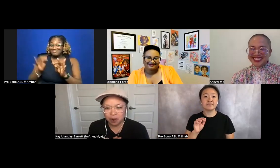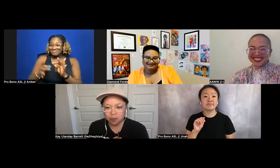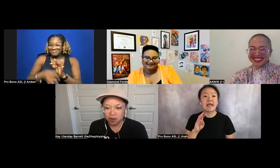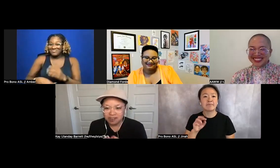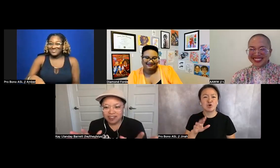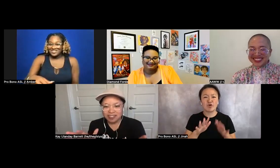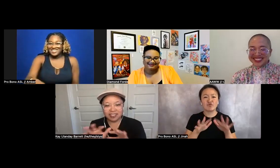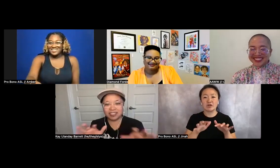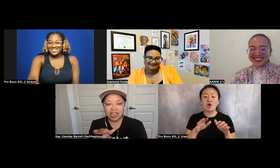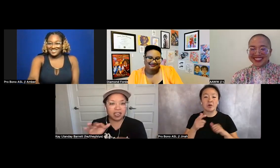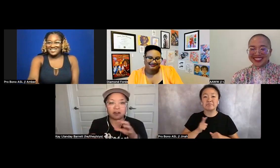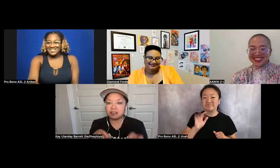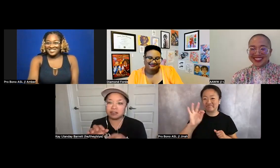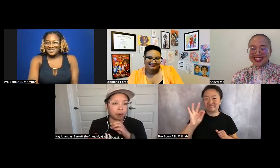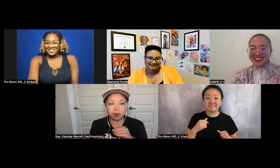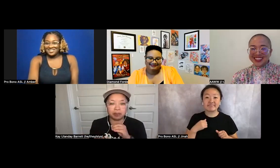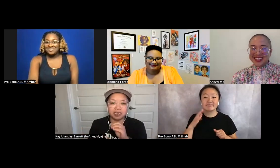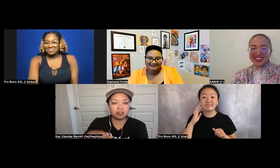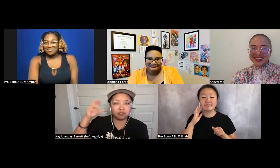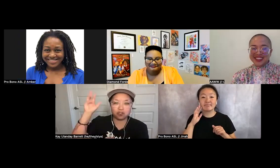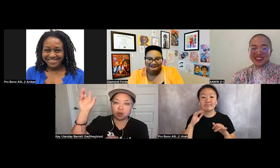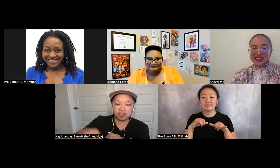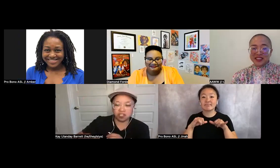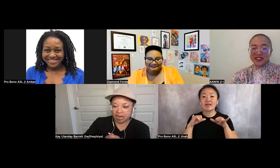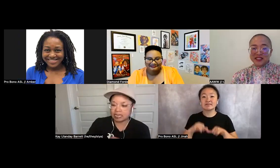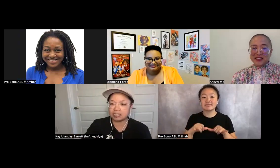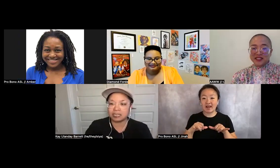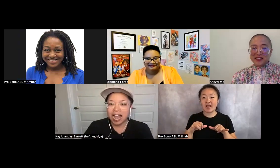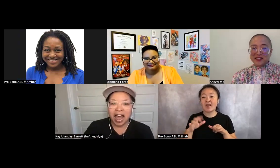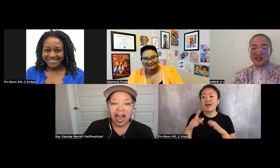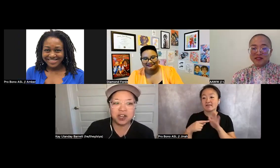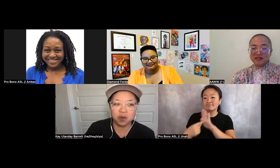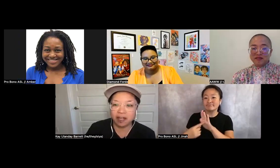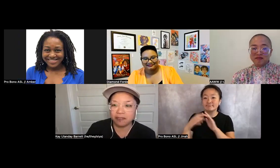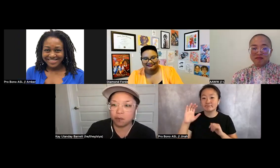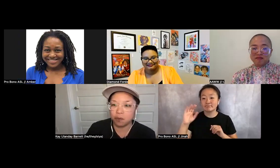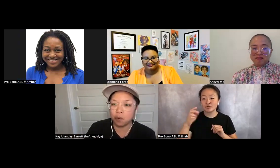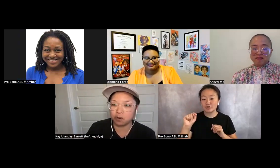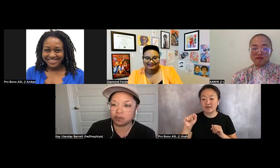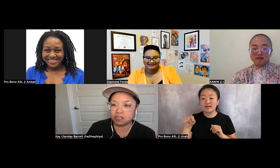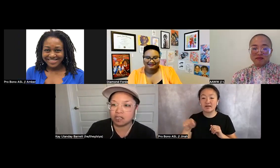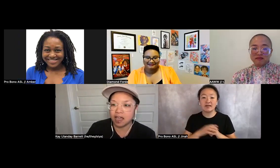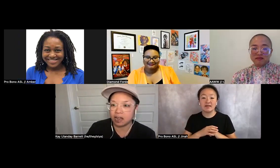we're gonna stay here and simmer. Please do show in the chats. I know that the wonderful t. had